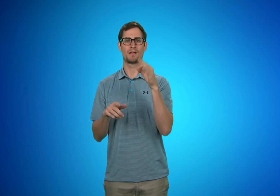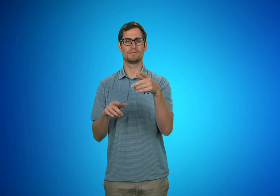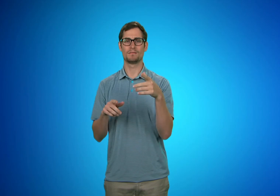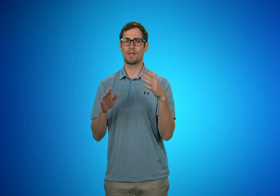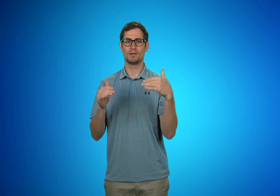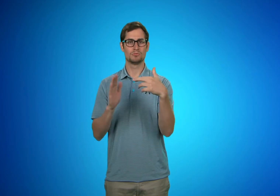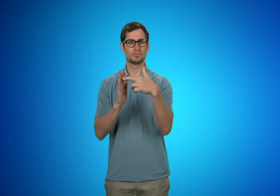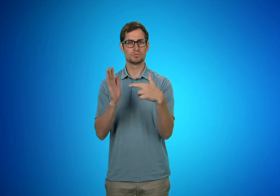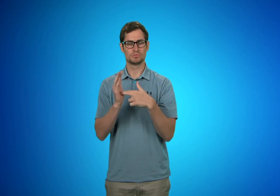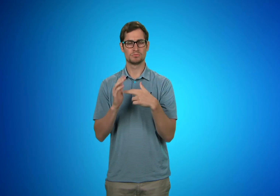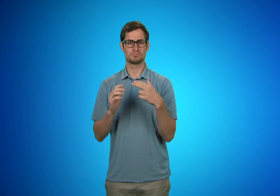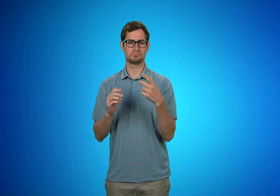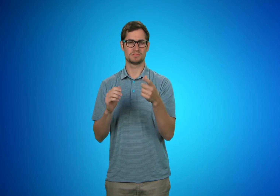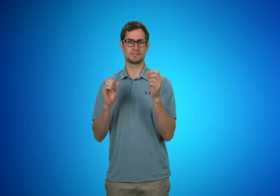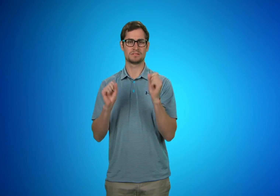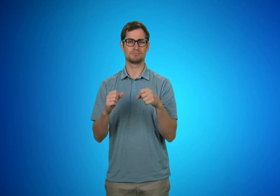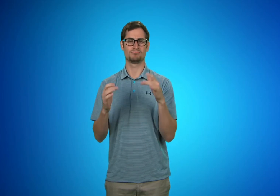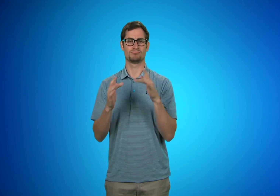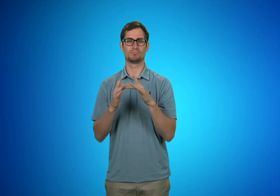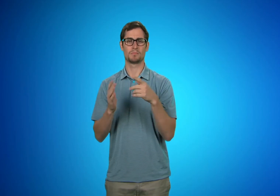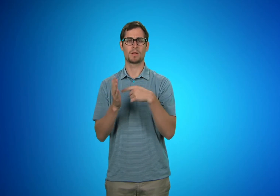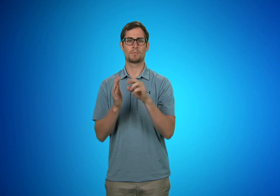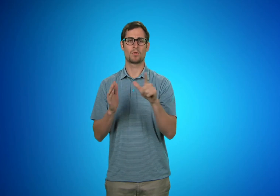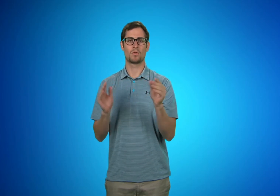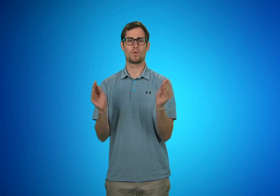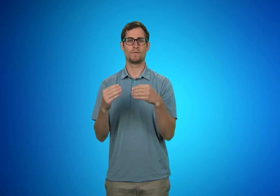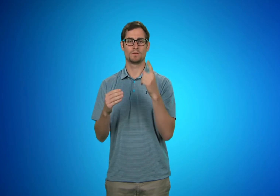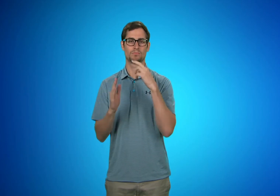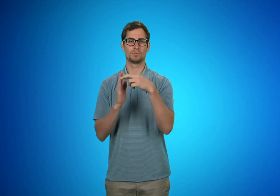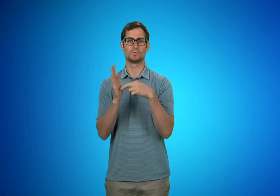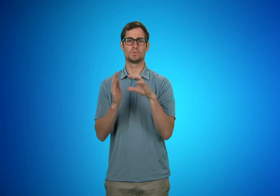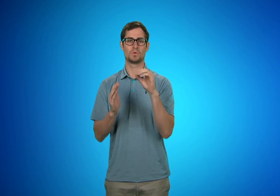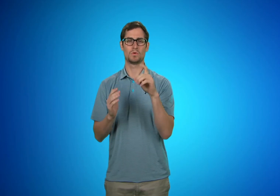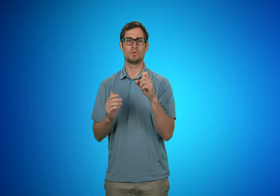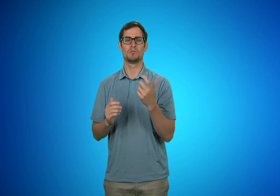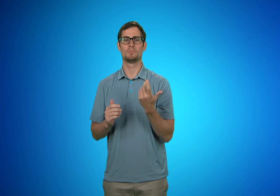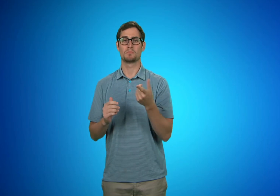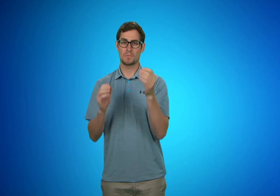If you have not yet registered, you would need to contact the Payroll Office for the registration code.